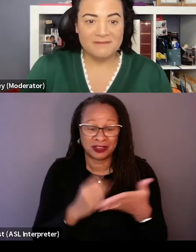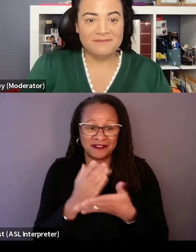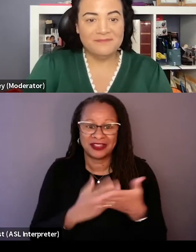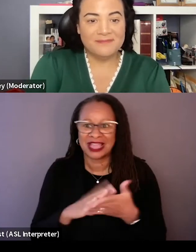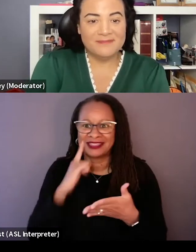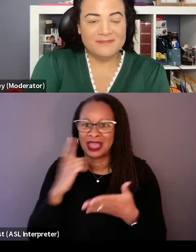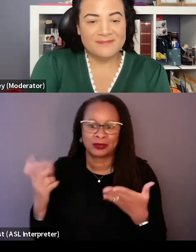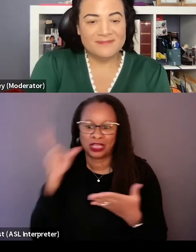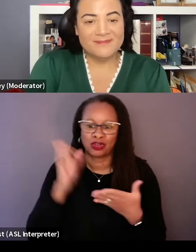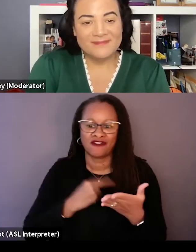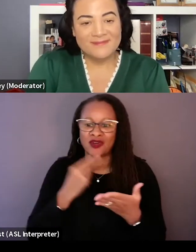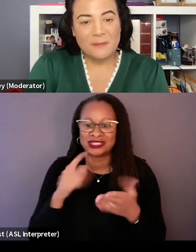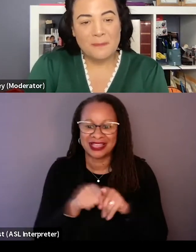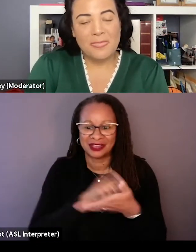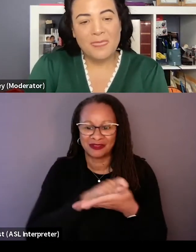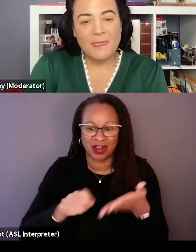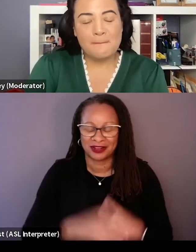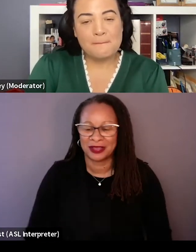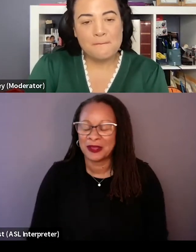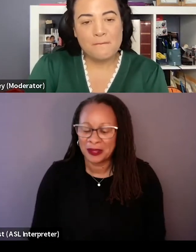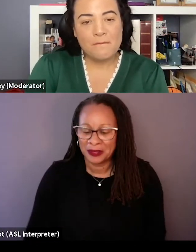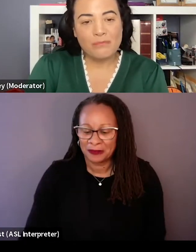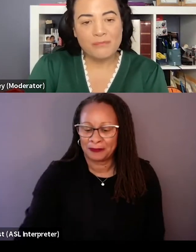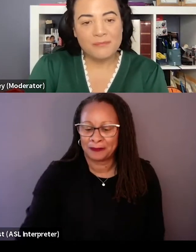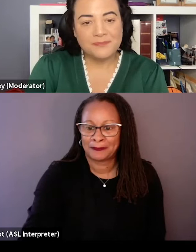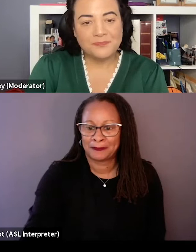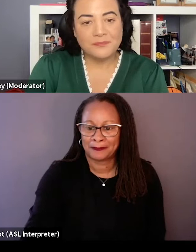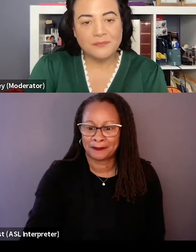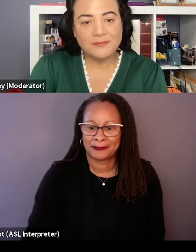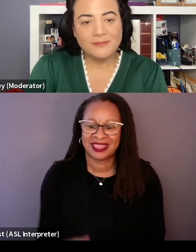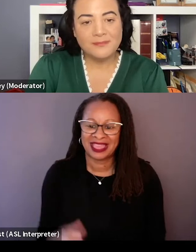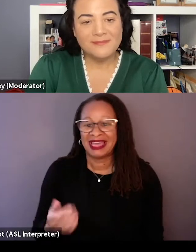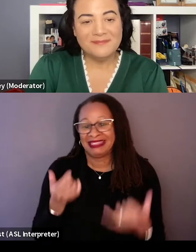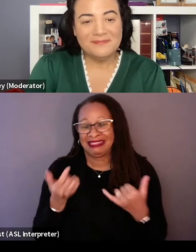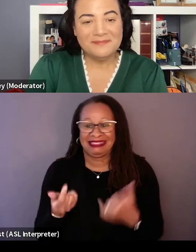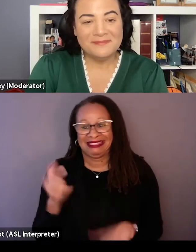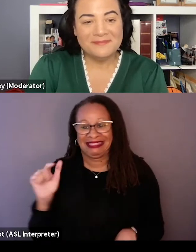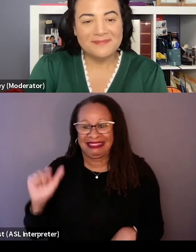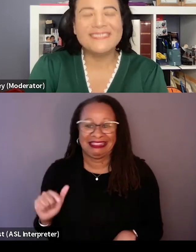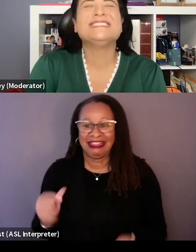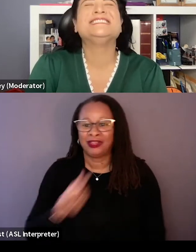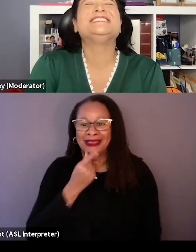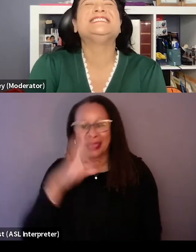Yeah, well the little gay boy and me in Georgia went to see what's love got to do with it like three